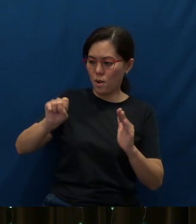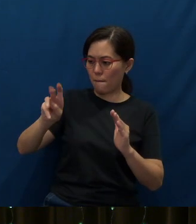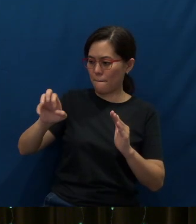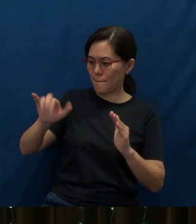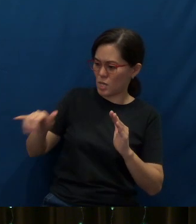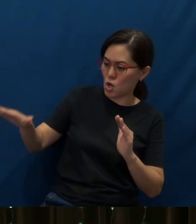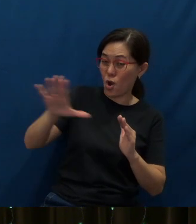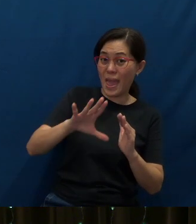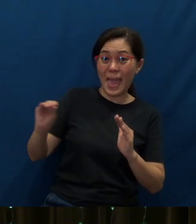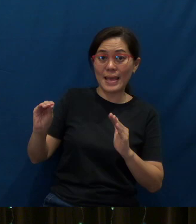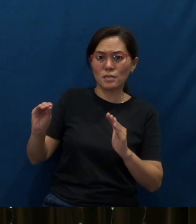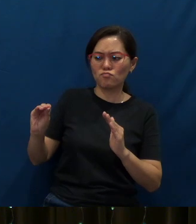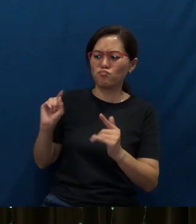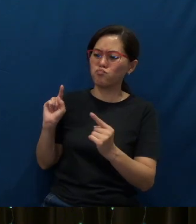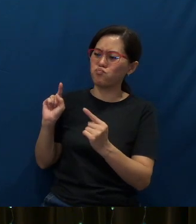and to the ends of the earth.”